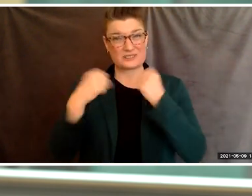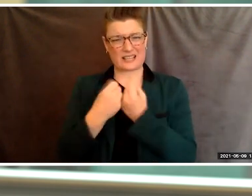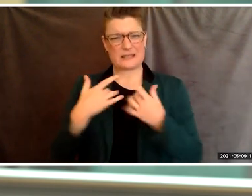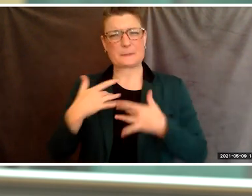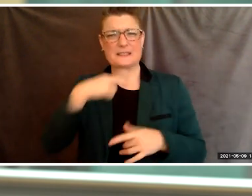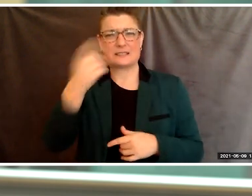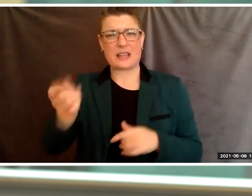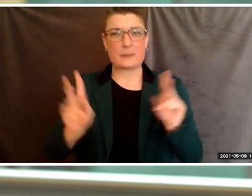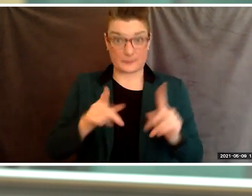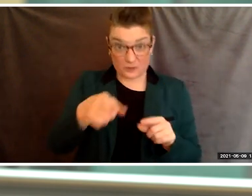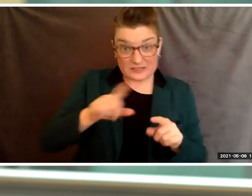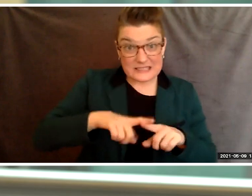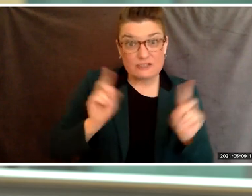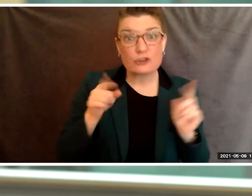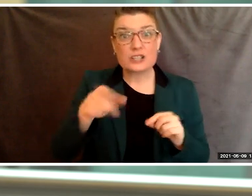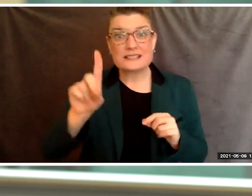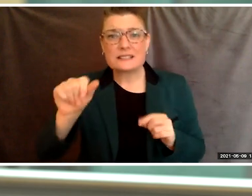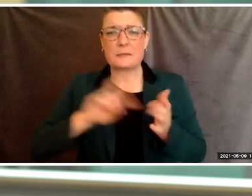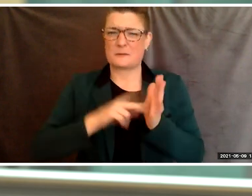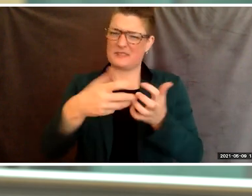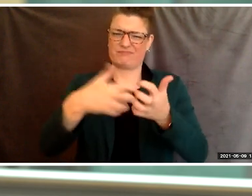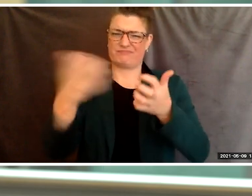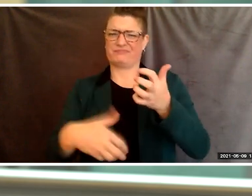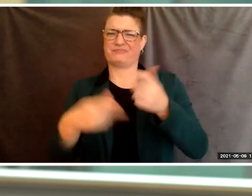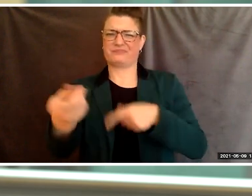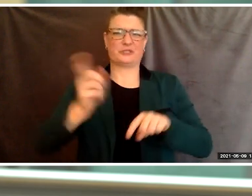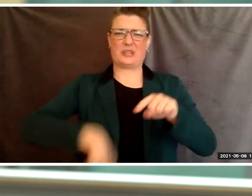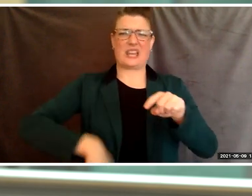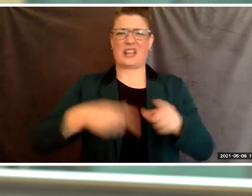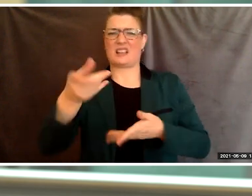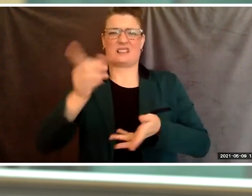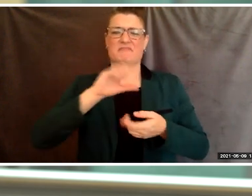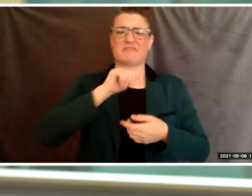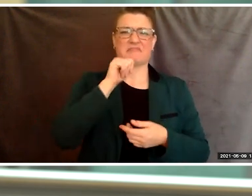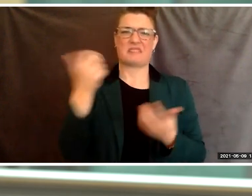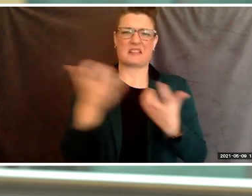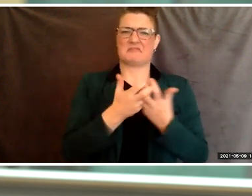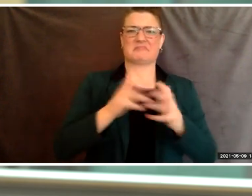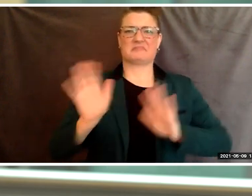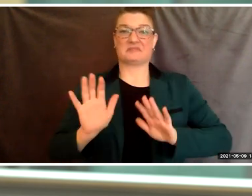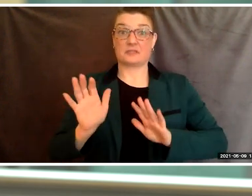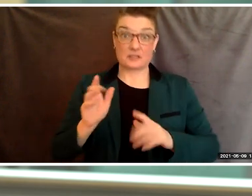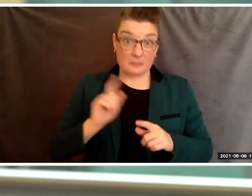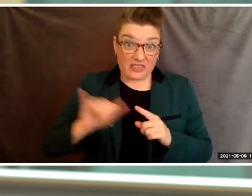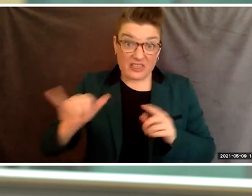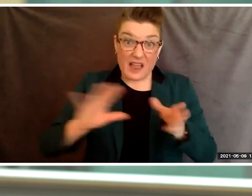that they are incompatible or just incapable. But that message is changing. And whether you're definitely abled and wheelchair bound